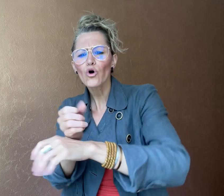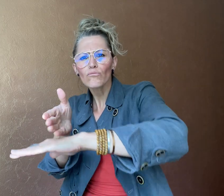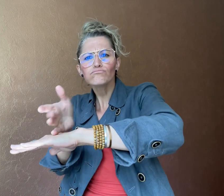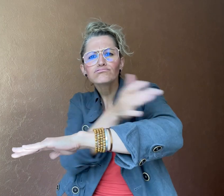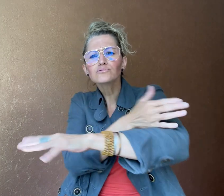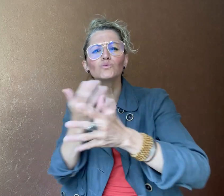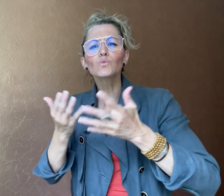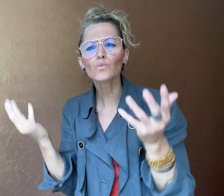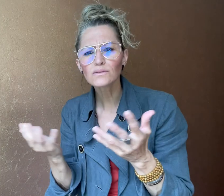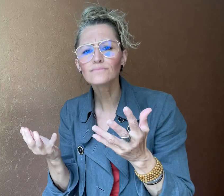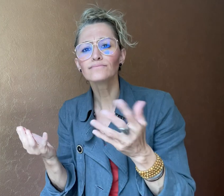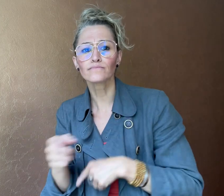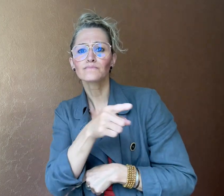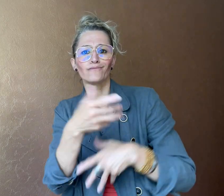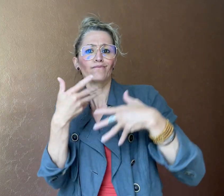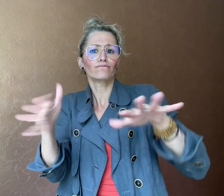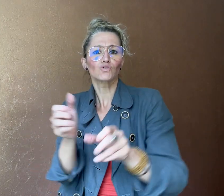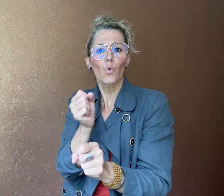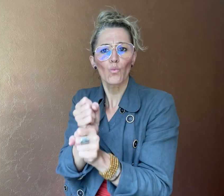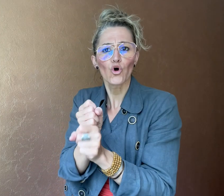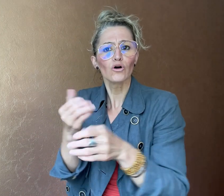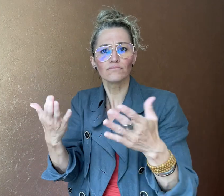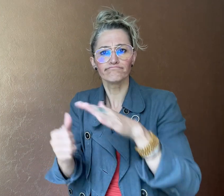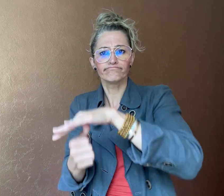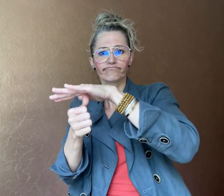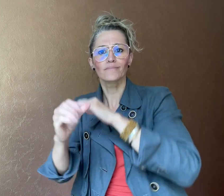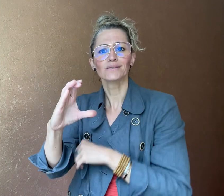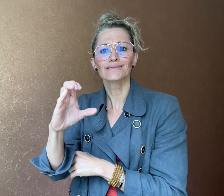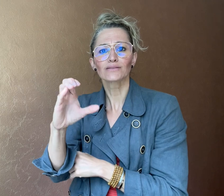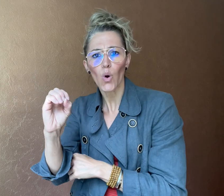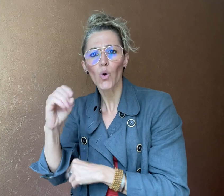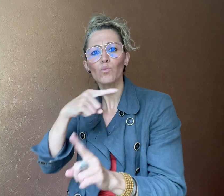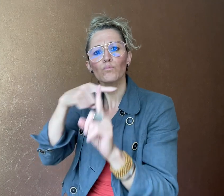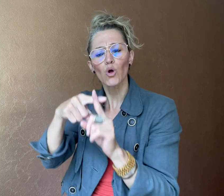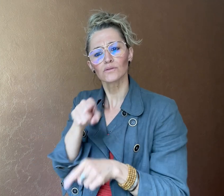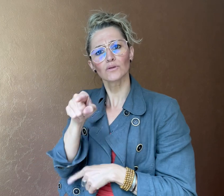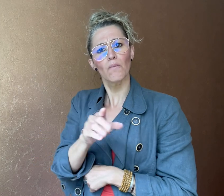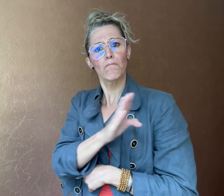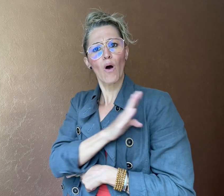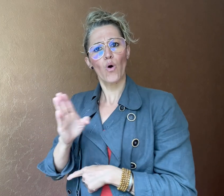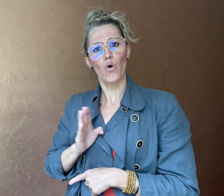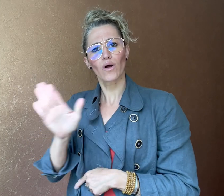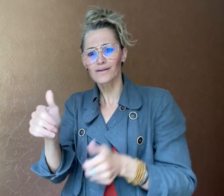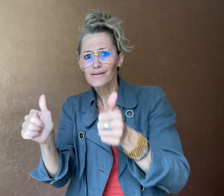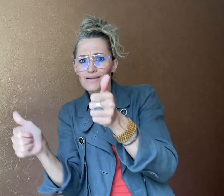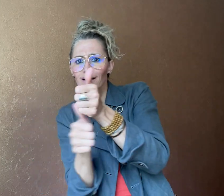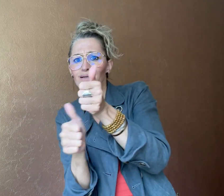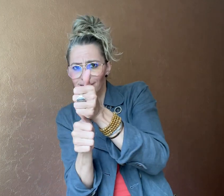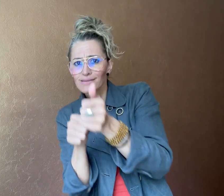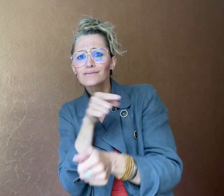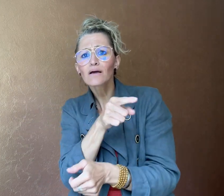as CEO and board’s assistant, focused on growing revenue